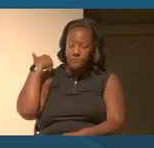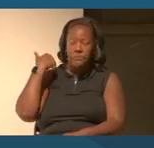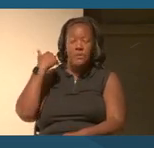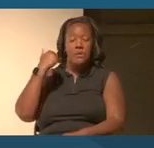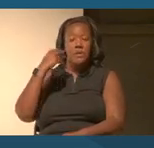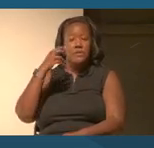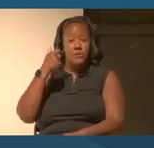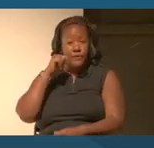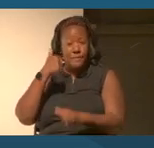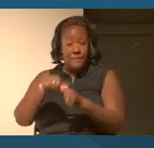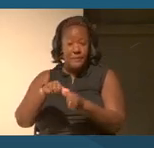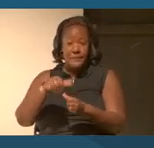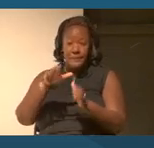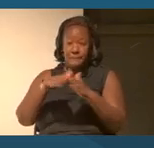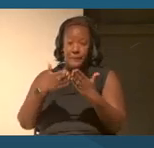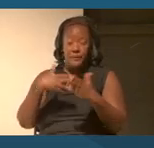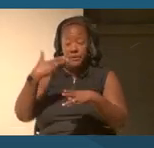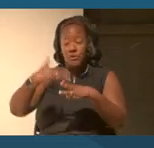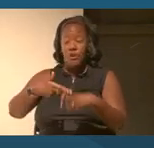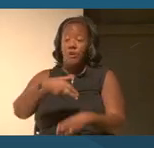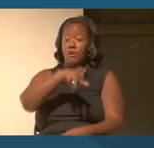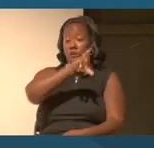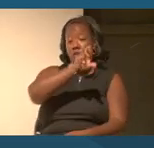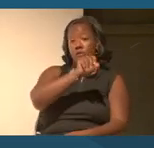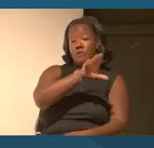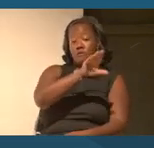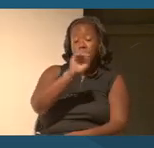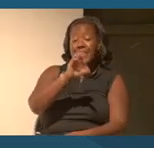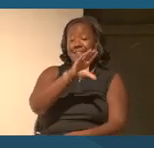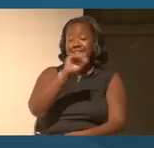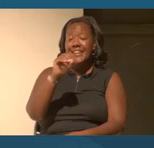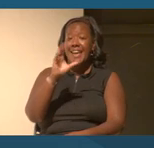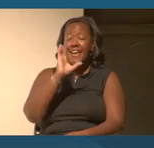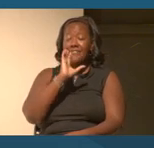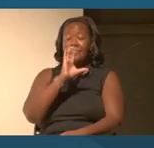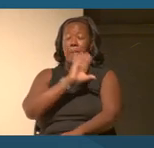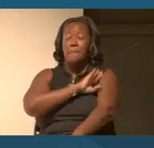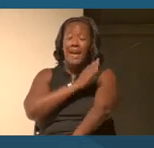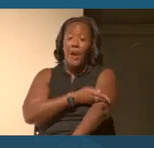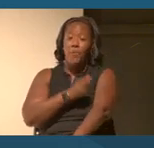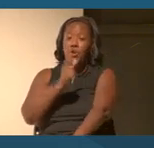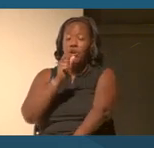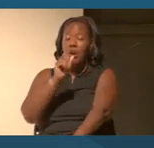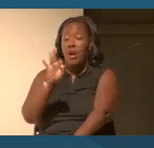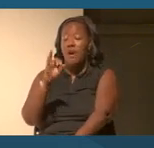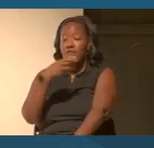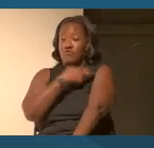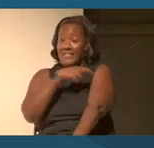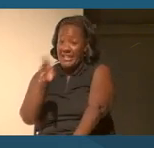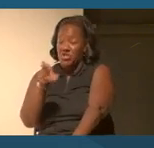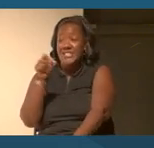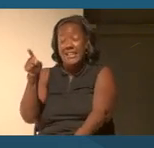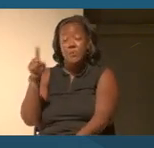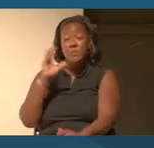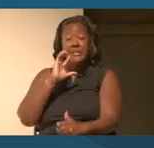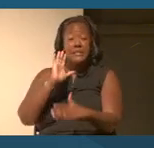Do you remember that there was a PBS series I used to teach with.